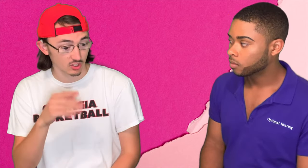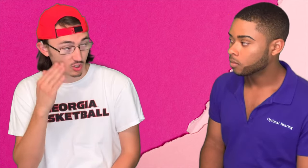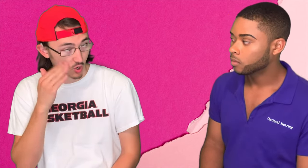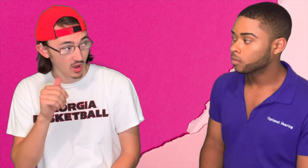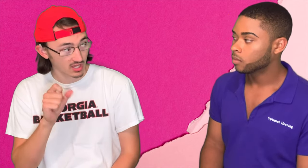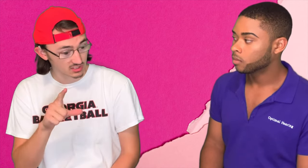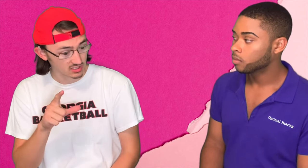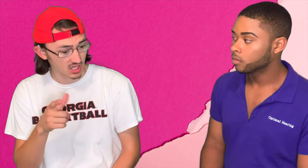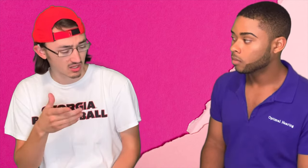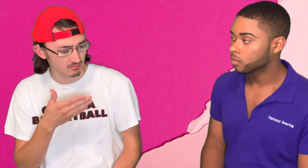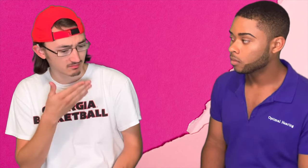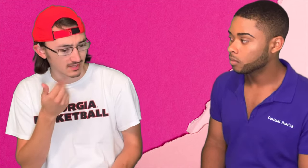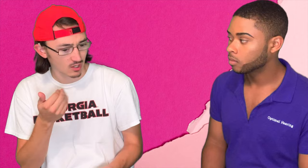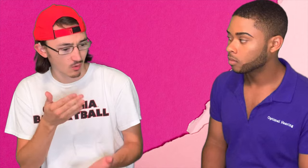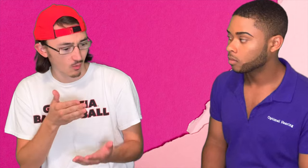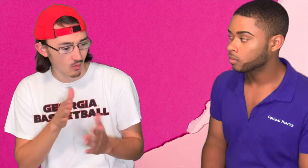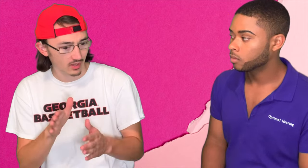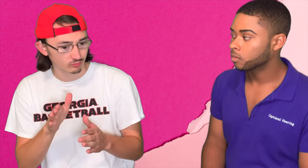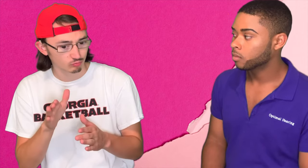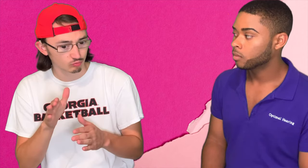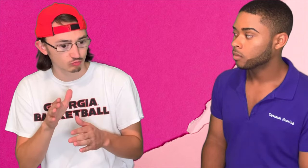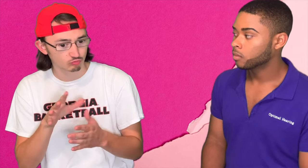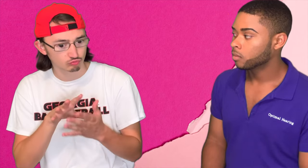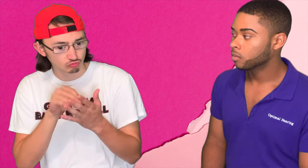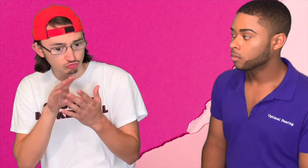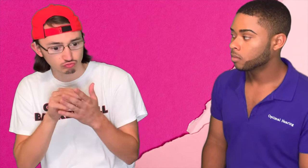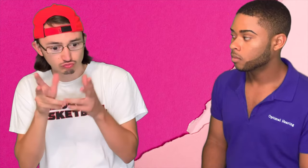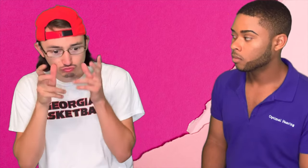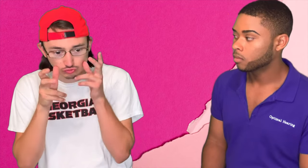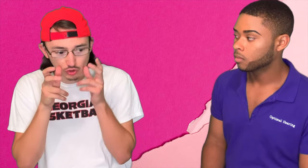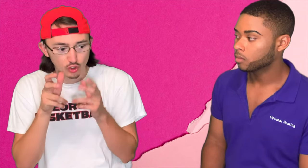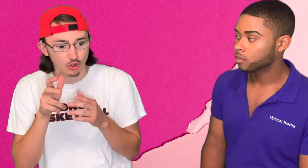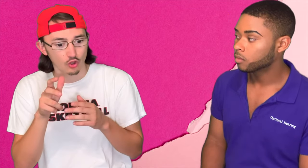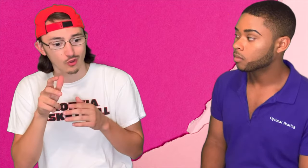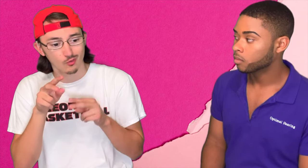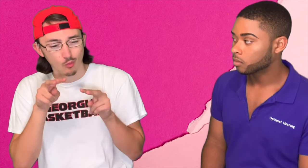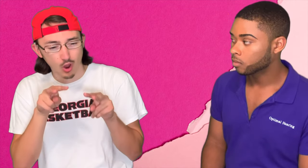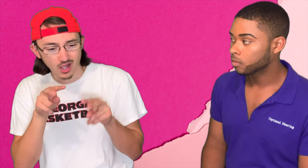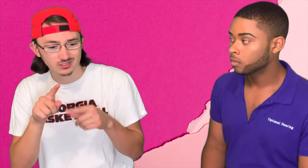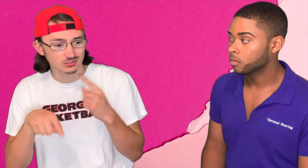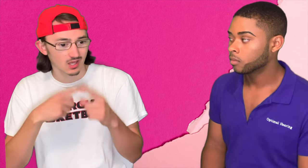get to know ASL. It's a better way to learn and watch signs